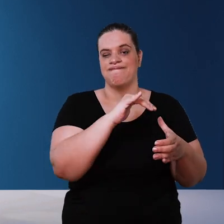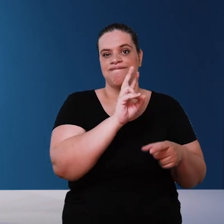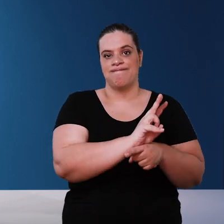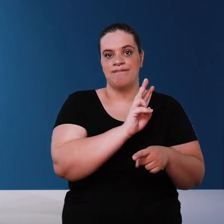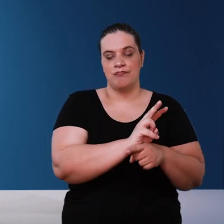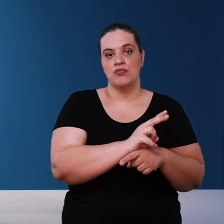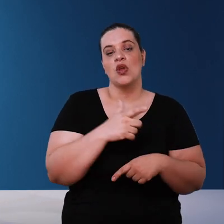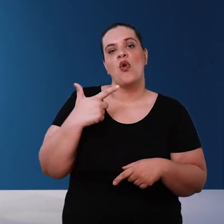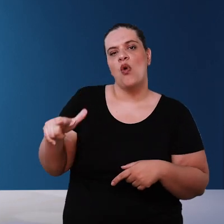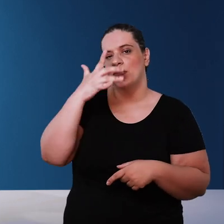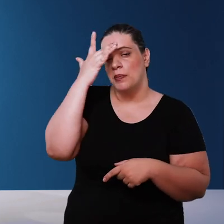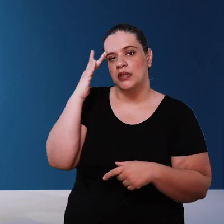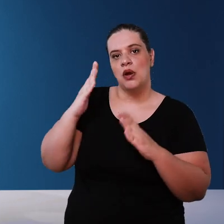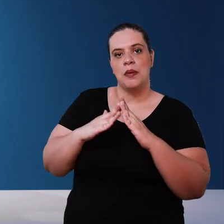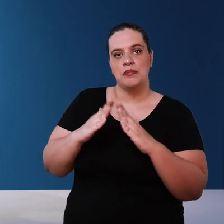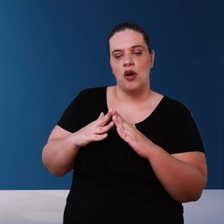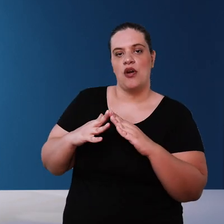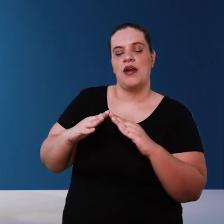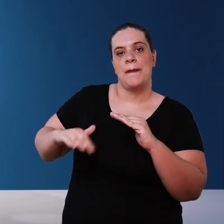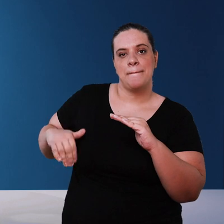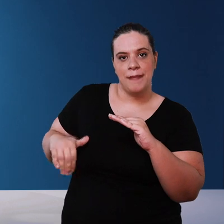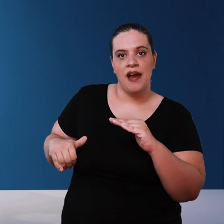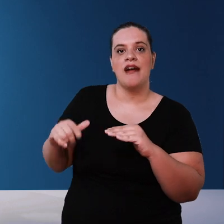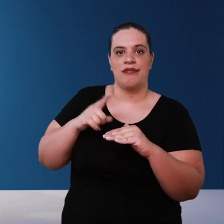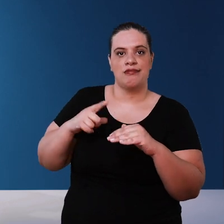someone who lives in Ubatuba or even in Salvador, which even in the dry season